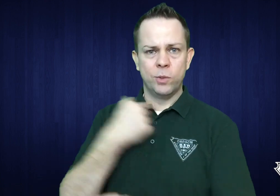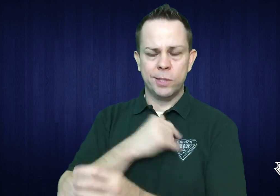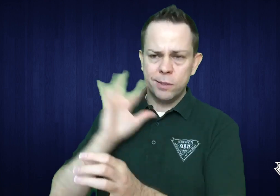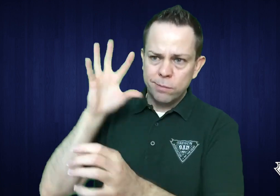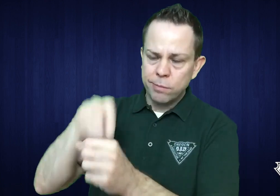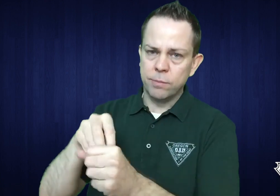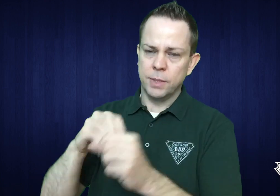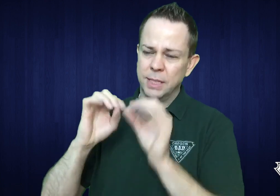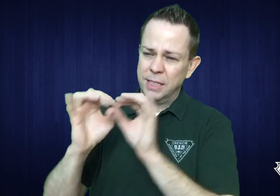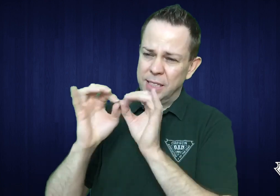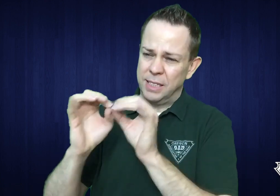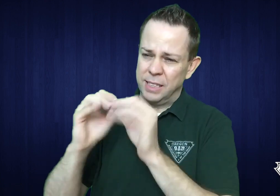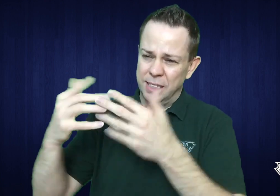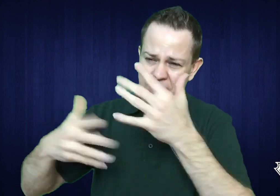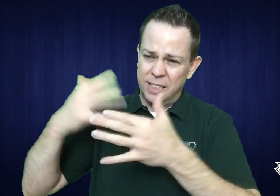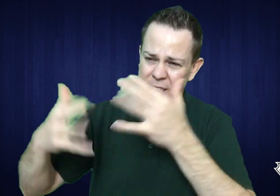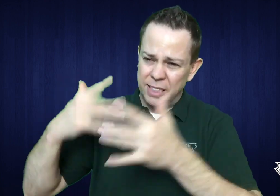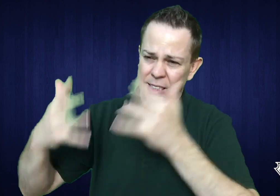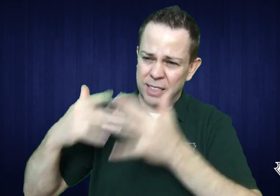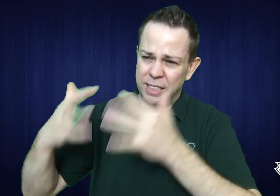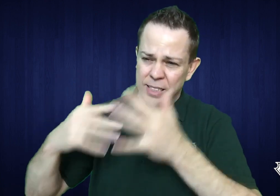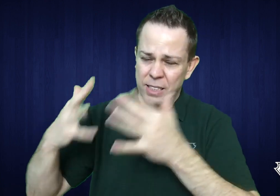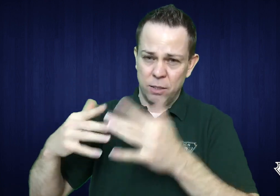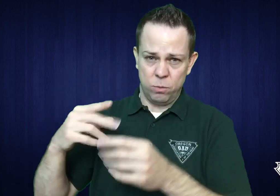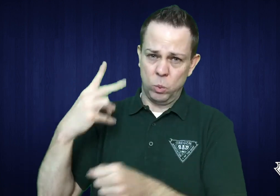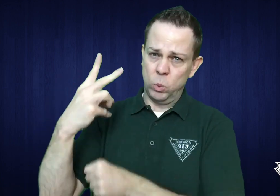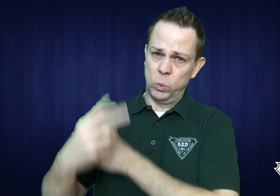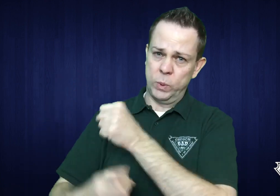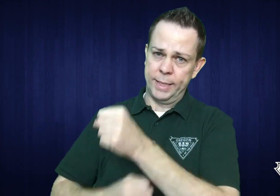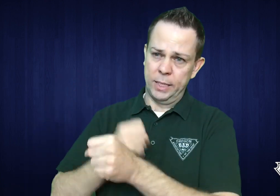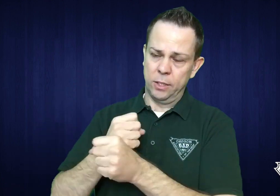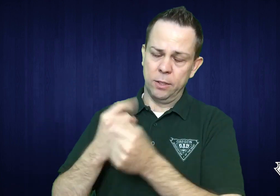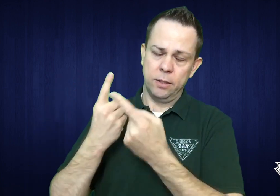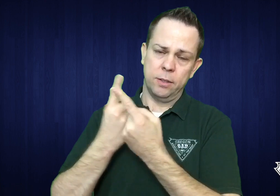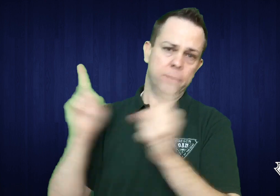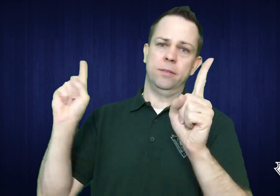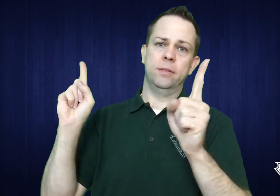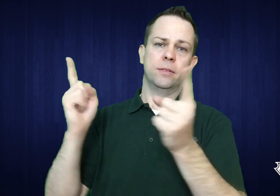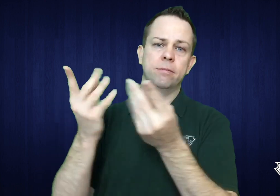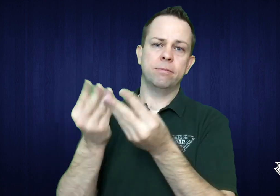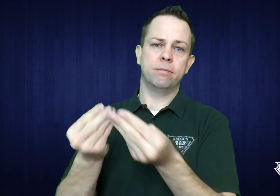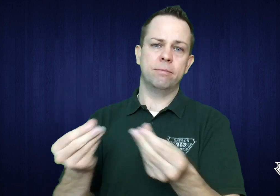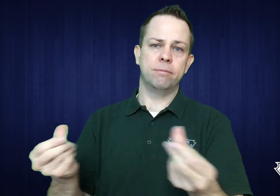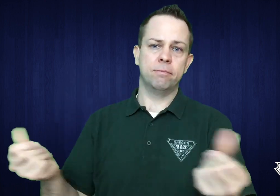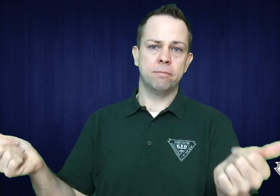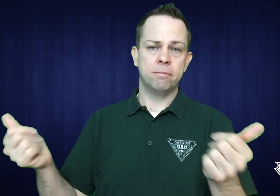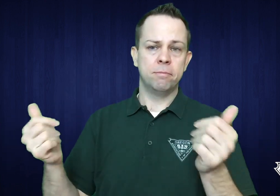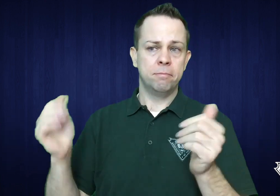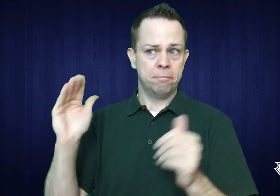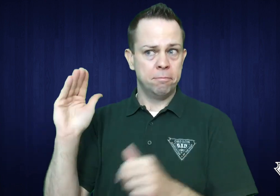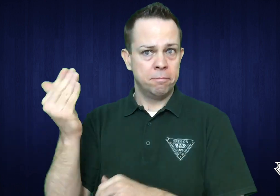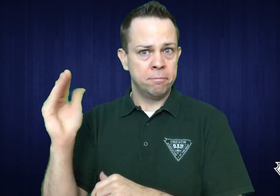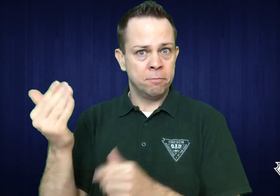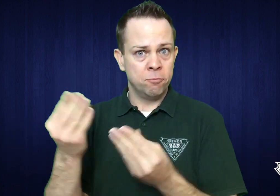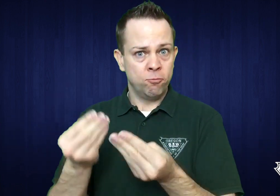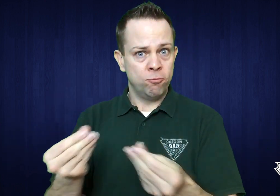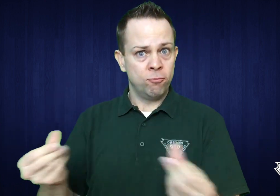OAD decided to get involved in this issue two years ago, and now the problems finally seemed to be solved.